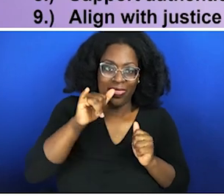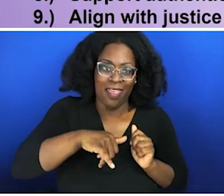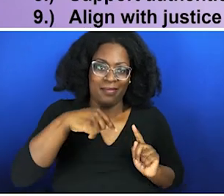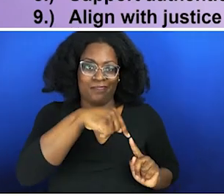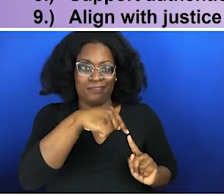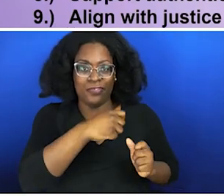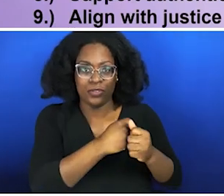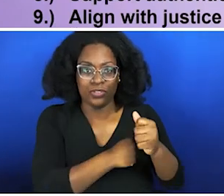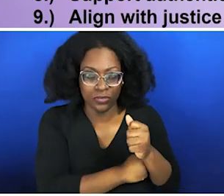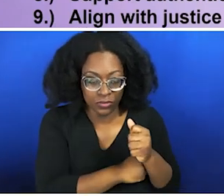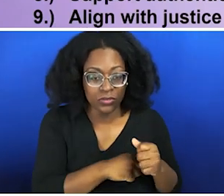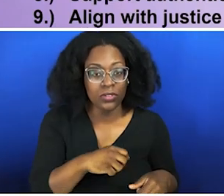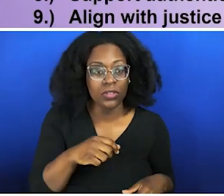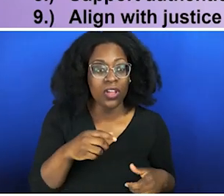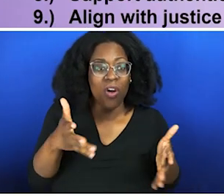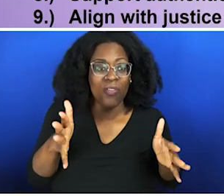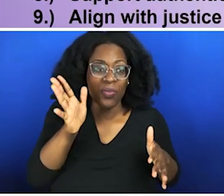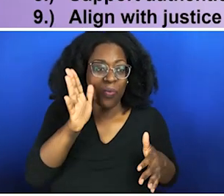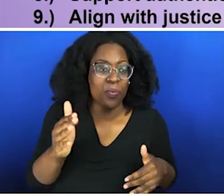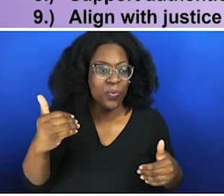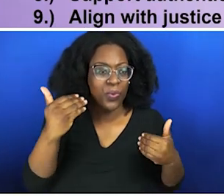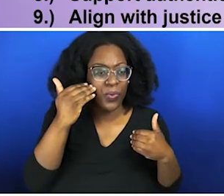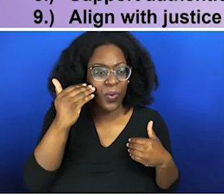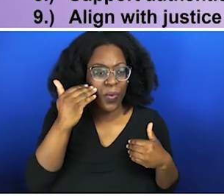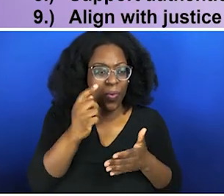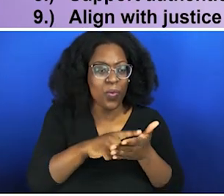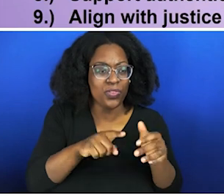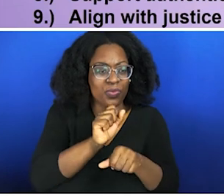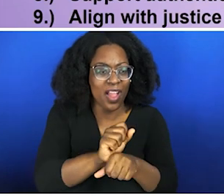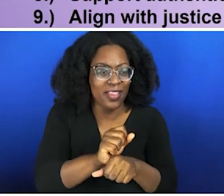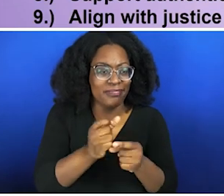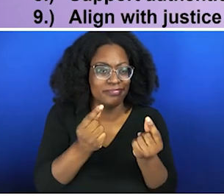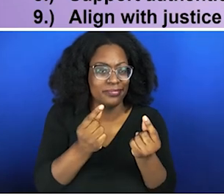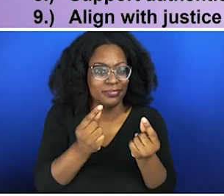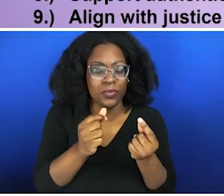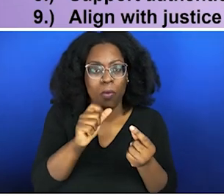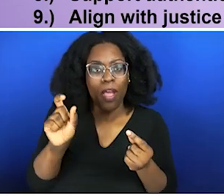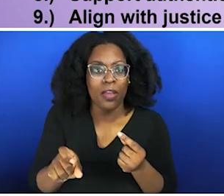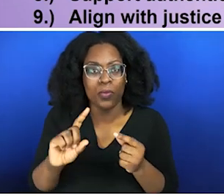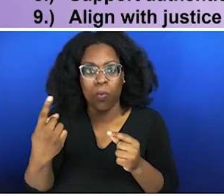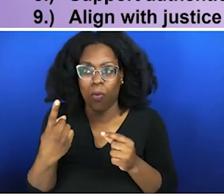society, and understanding that's not the way to go, you automatically would then know what is right to do.